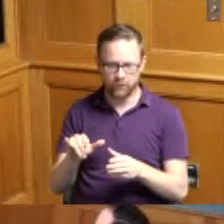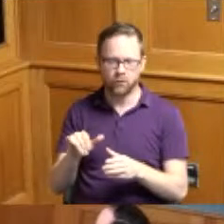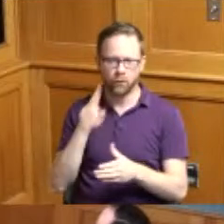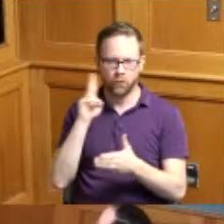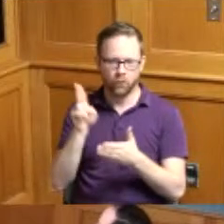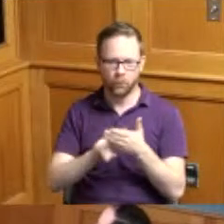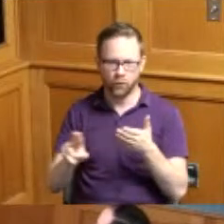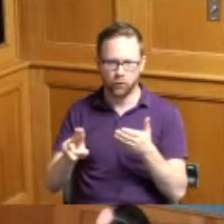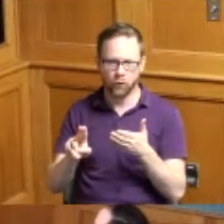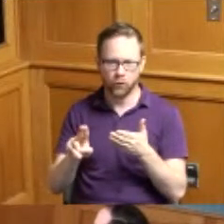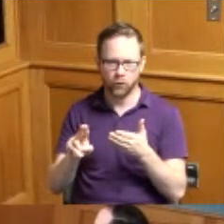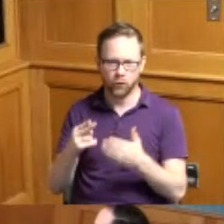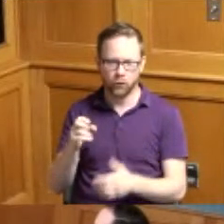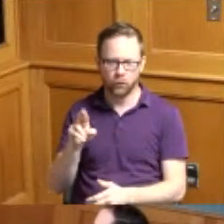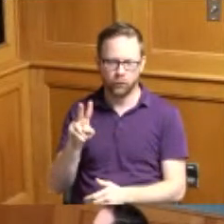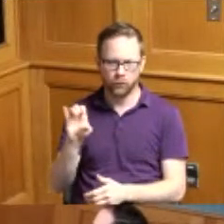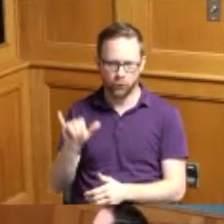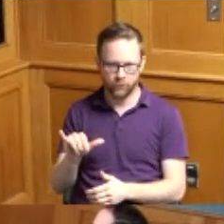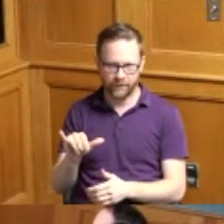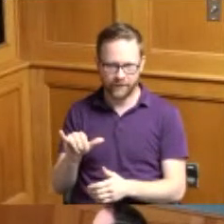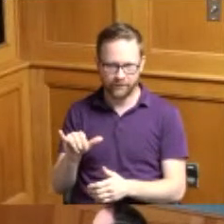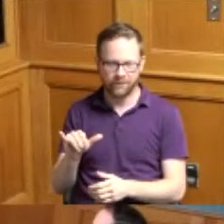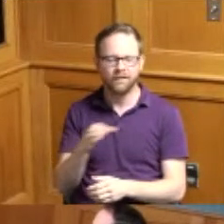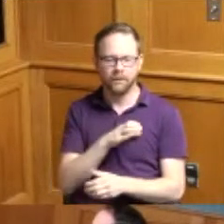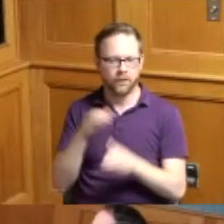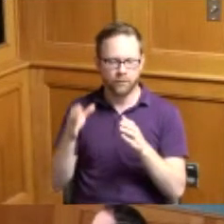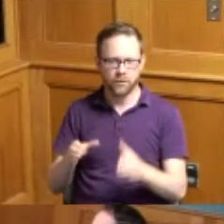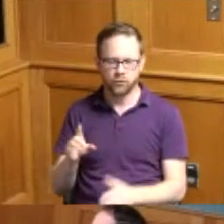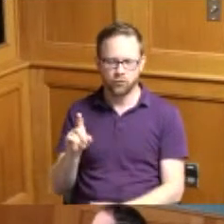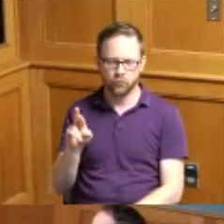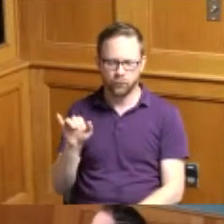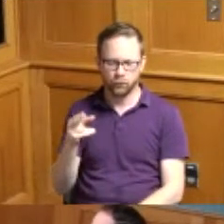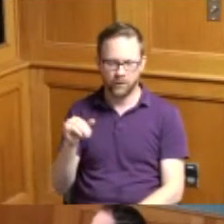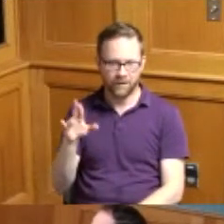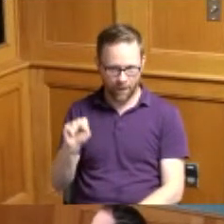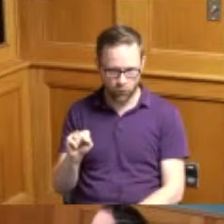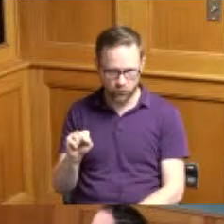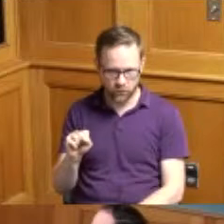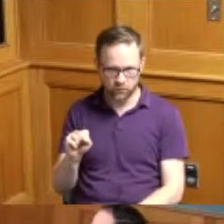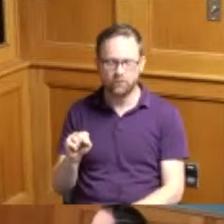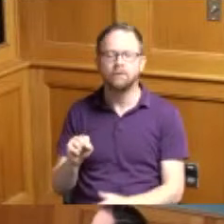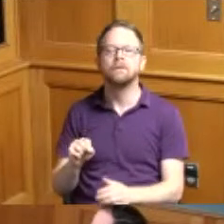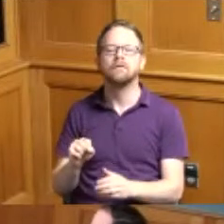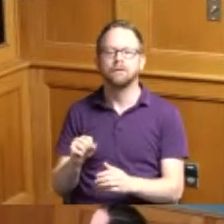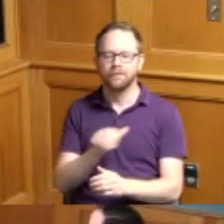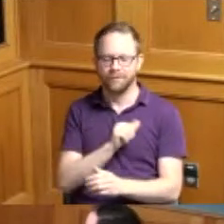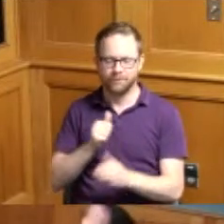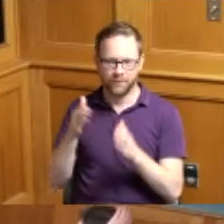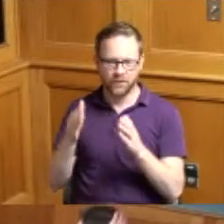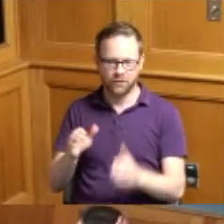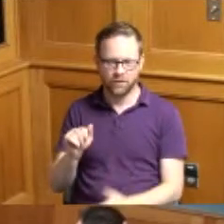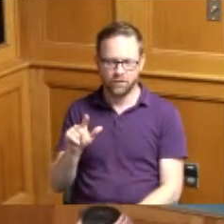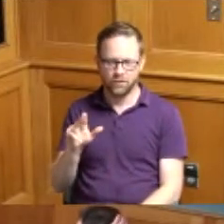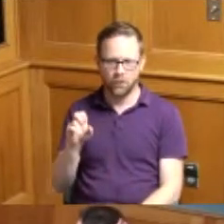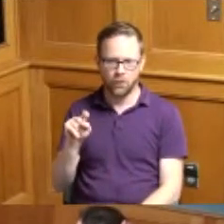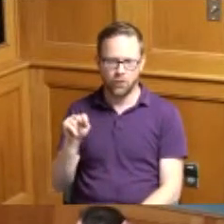Denise Driehaus County Administrator thank you so much Stephanie Summerow Dumas President of the